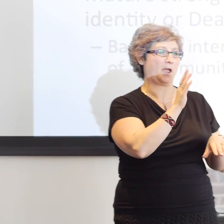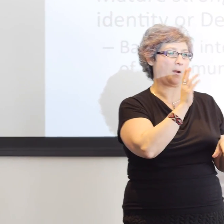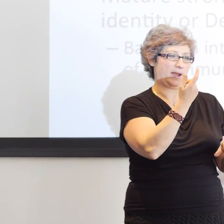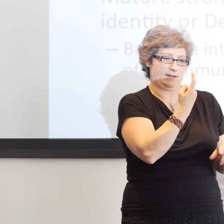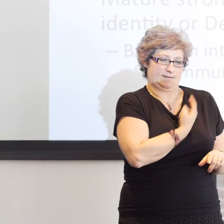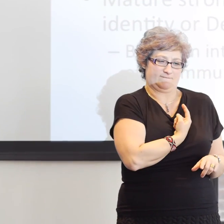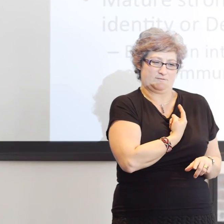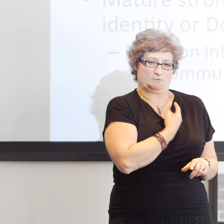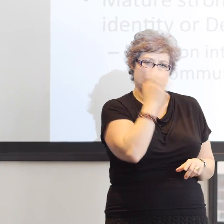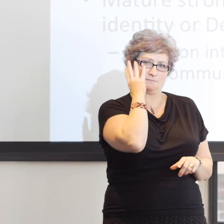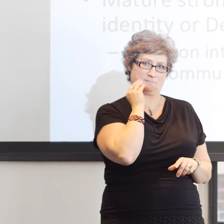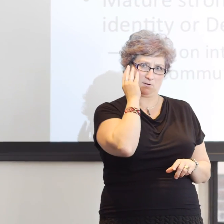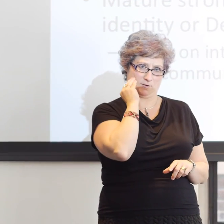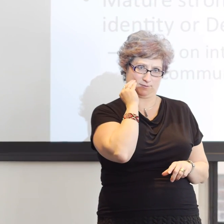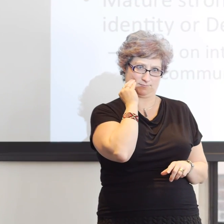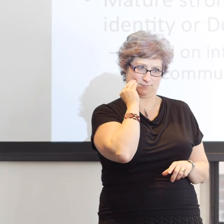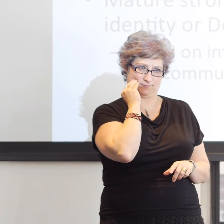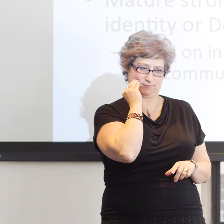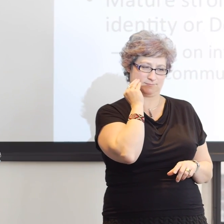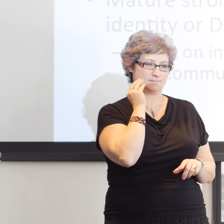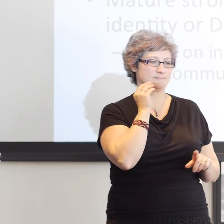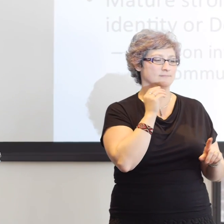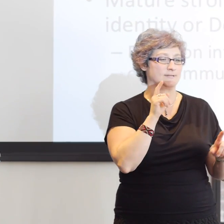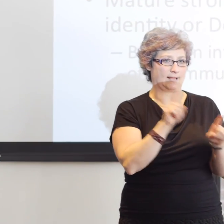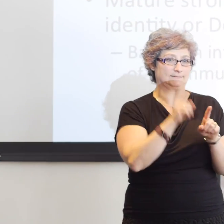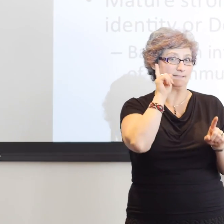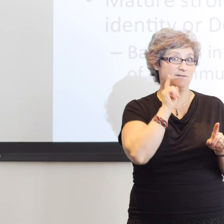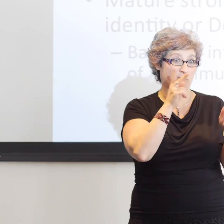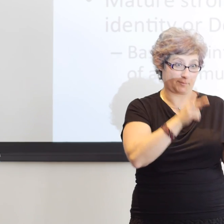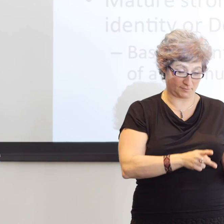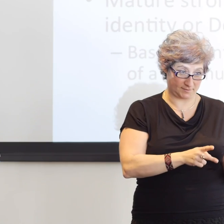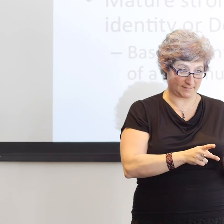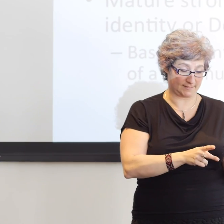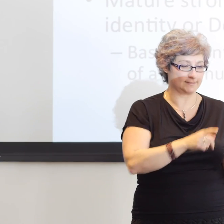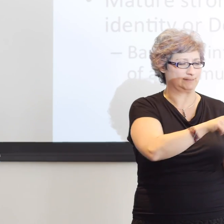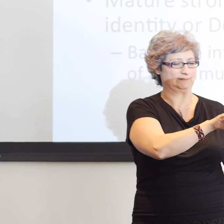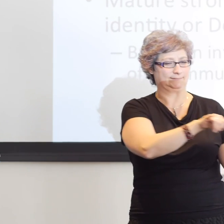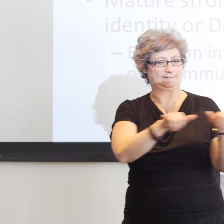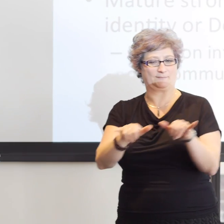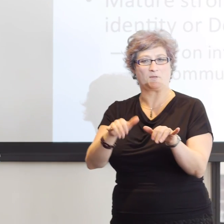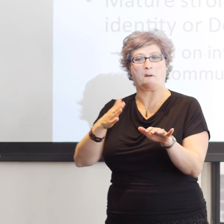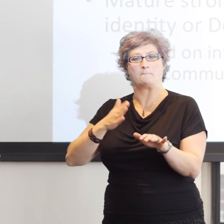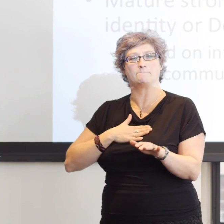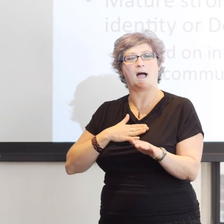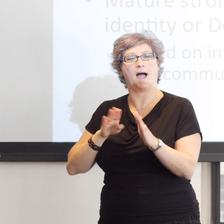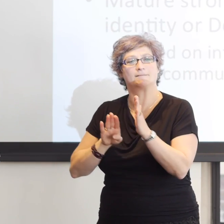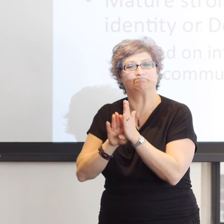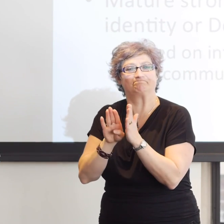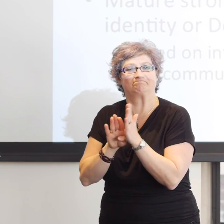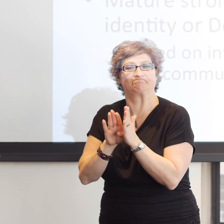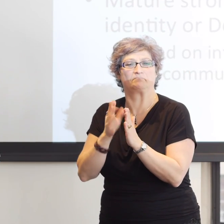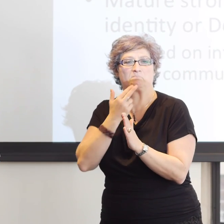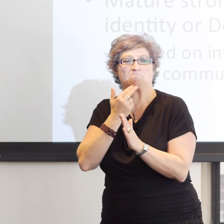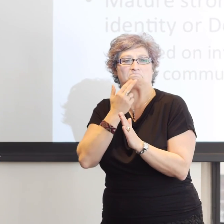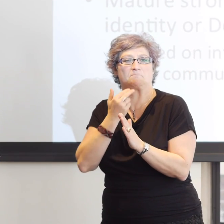of that community that shares a language. So I hope that these thoughts have given you some